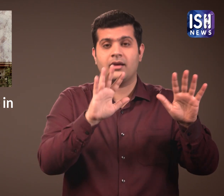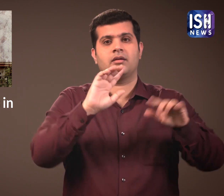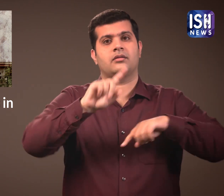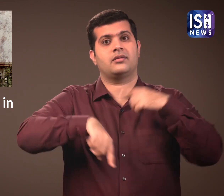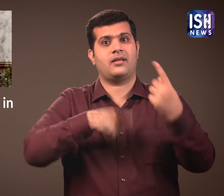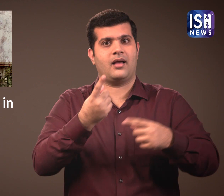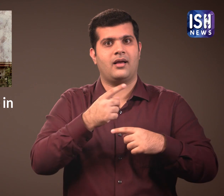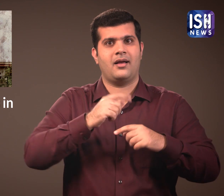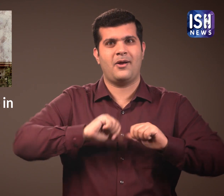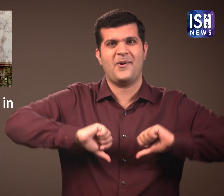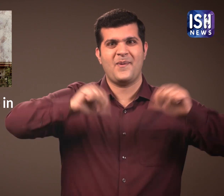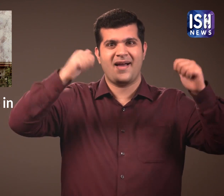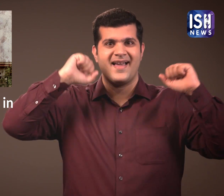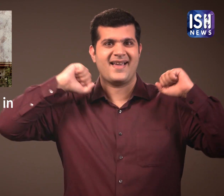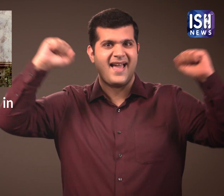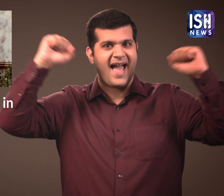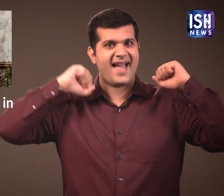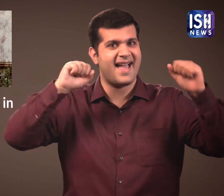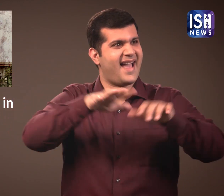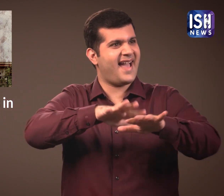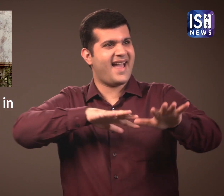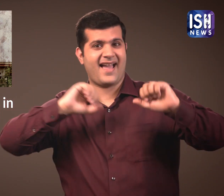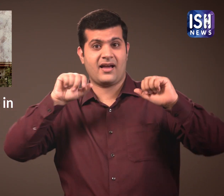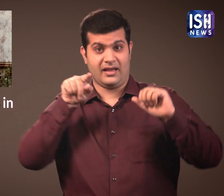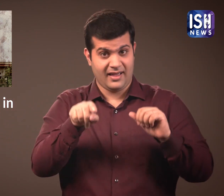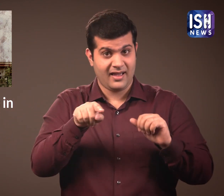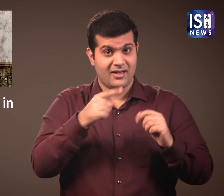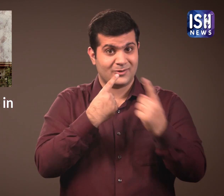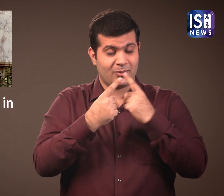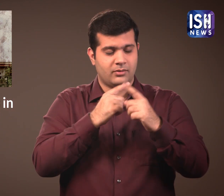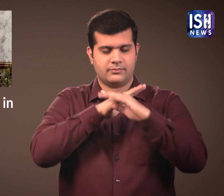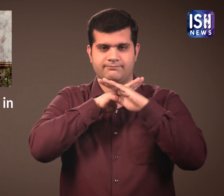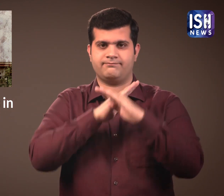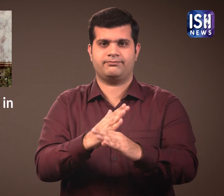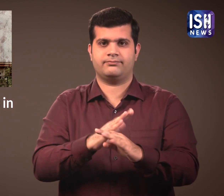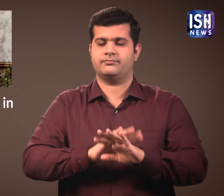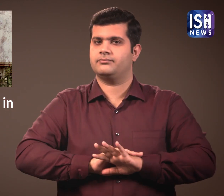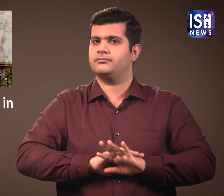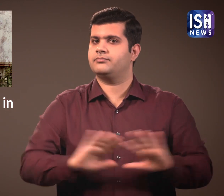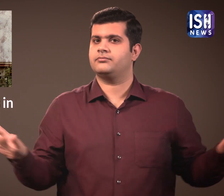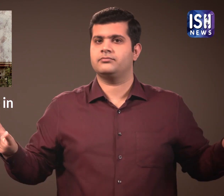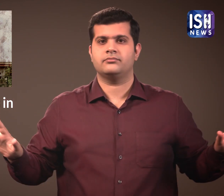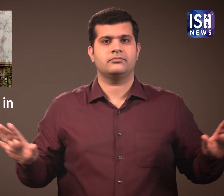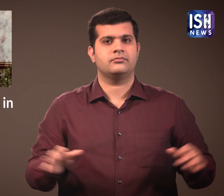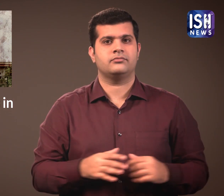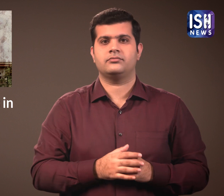victory celebrations will not be allowed.